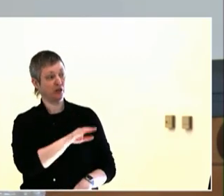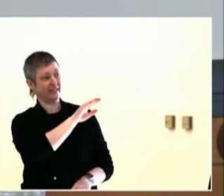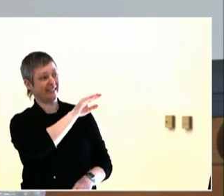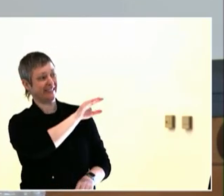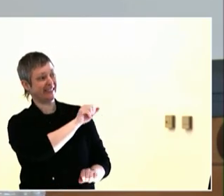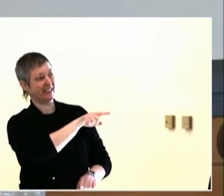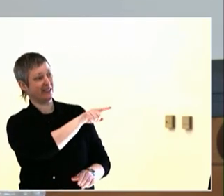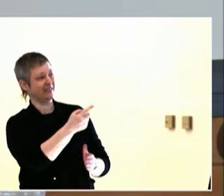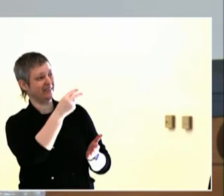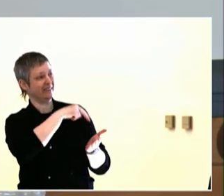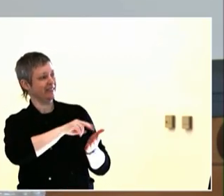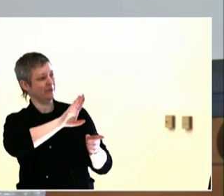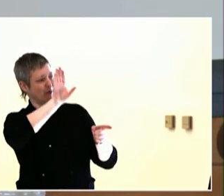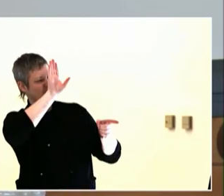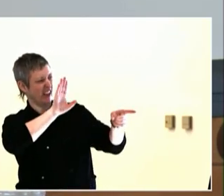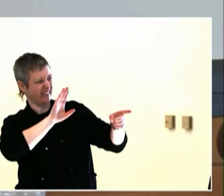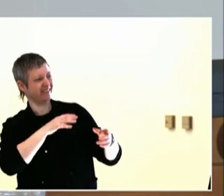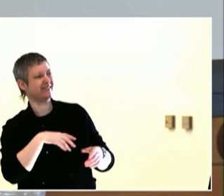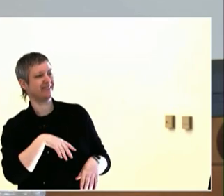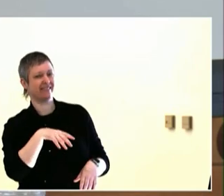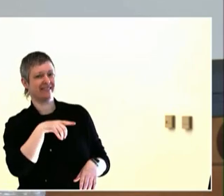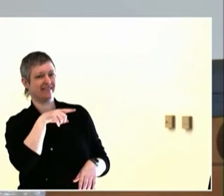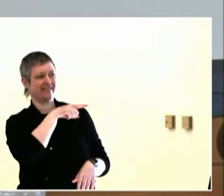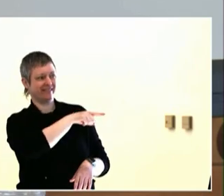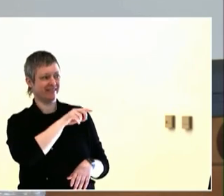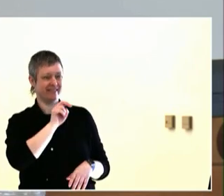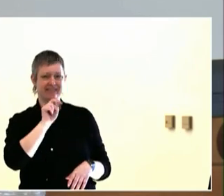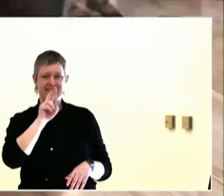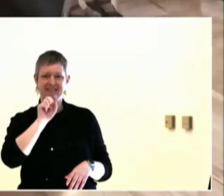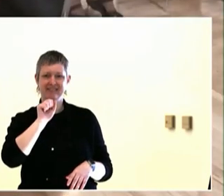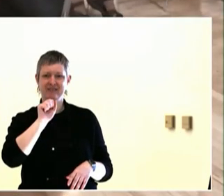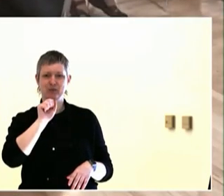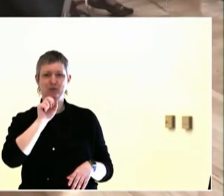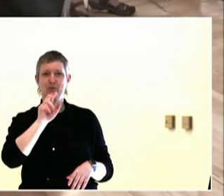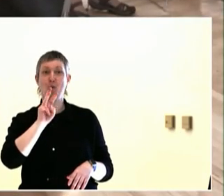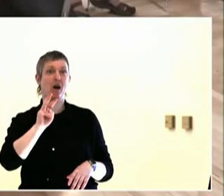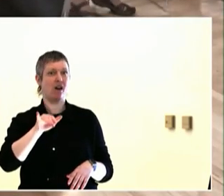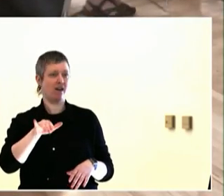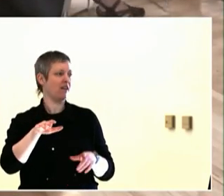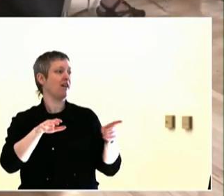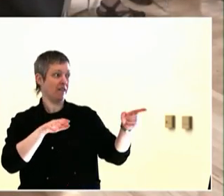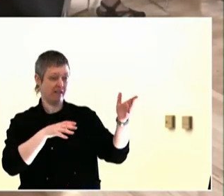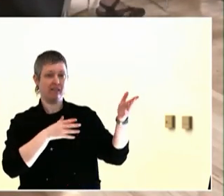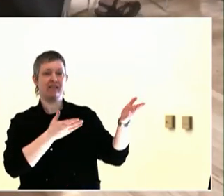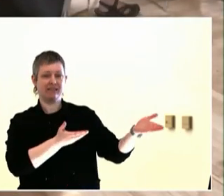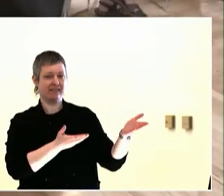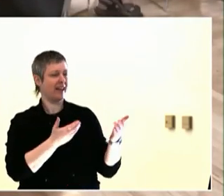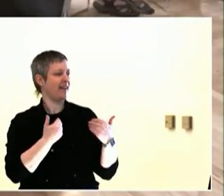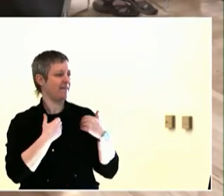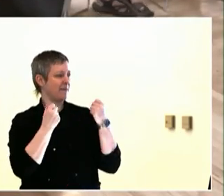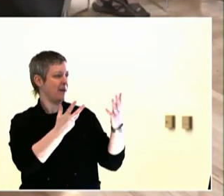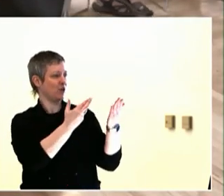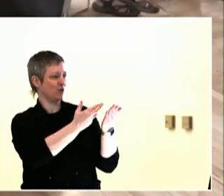policy-making, and I think there are already existing forms where we can build this stuff out. Don't recreate the wheel.